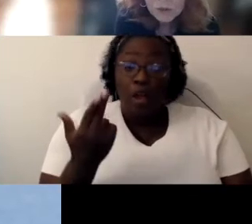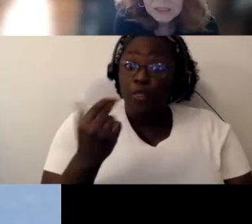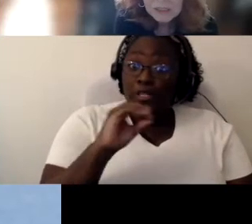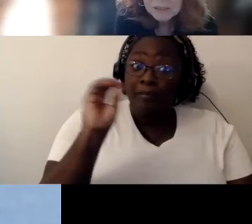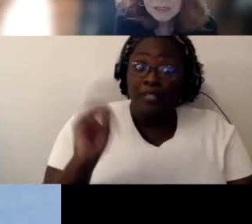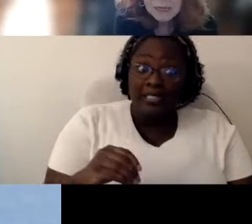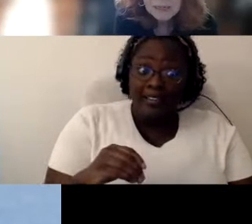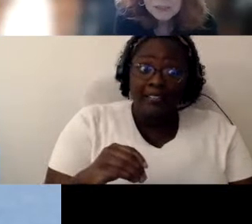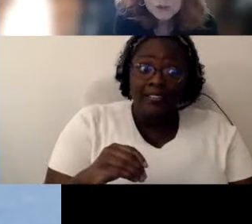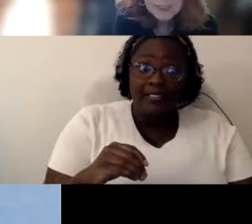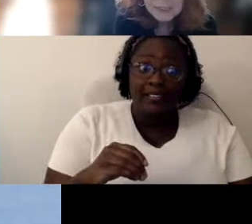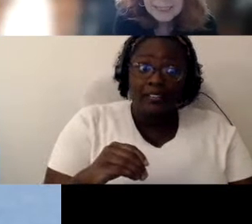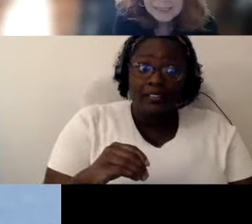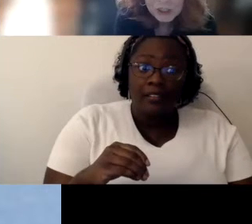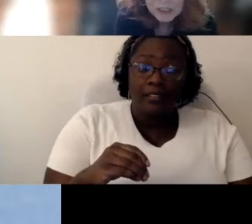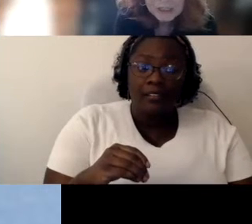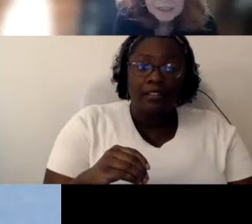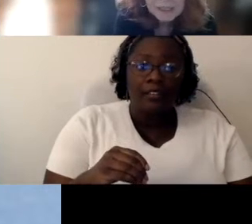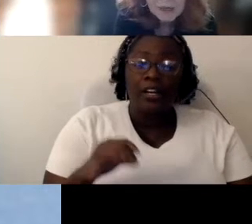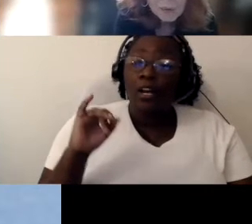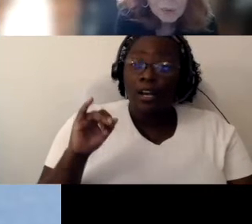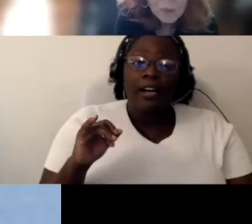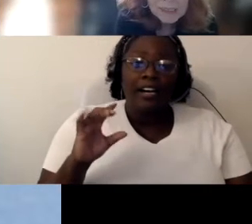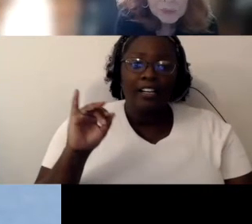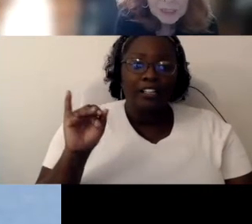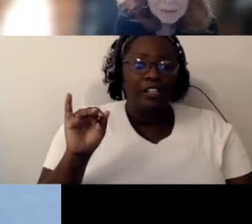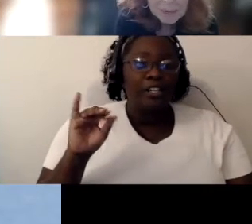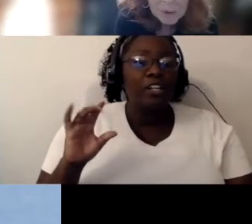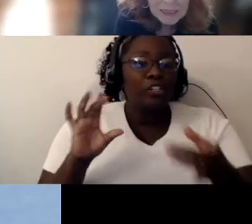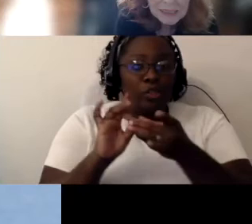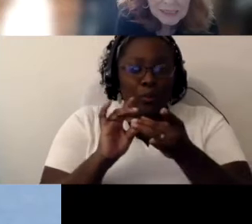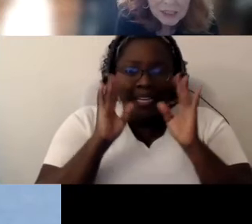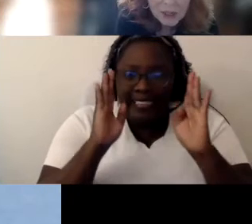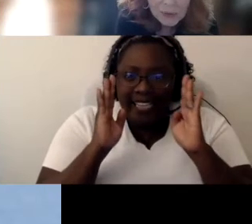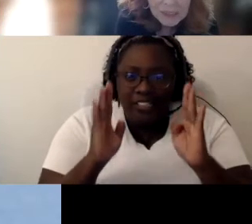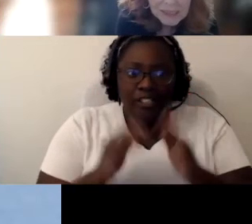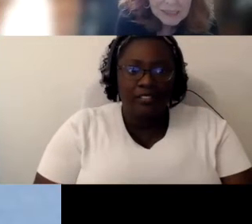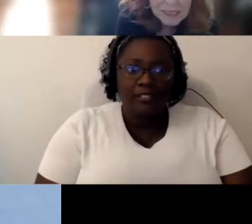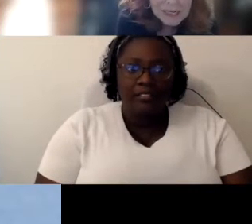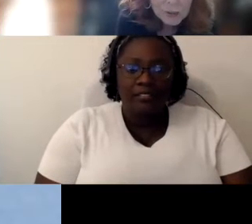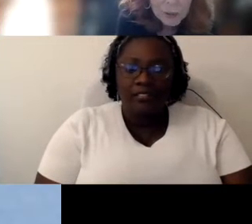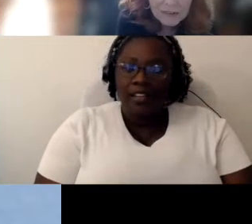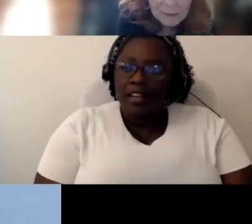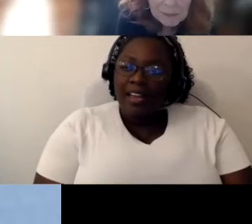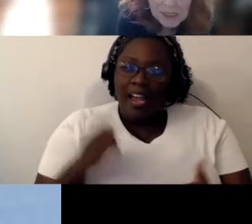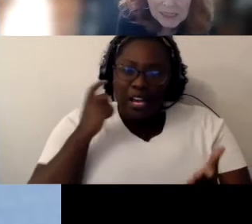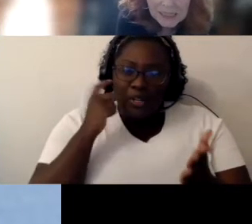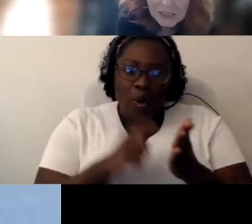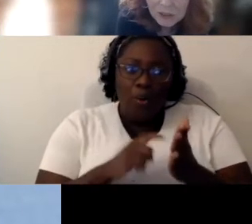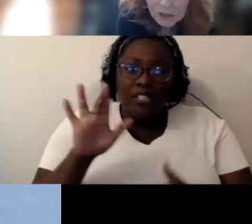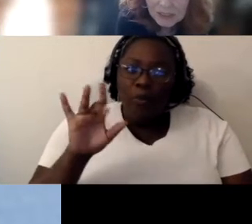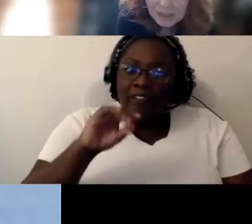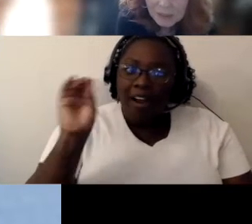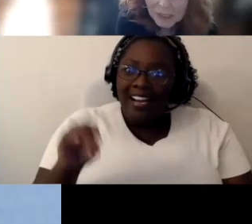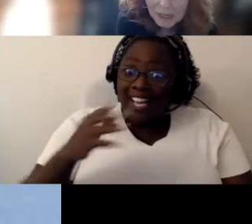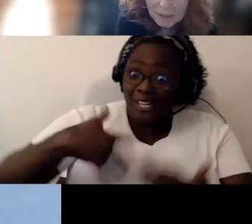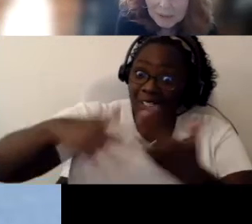What's really important is to notice 25% social skills went up